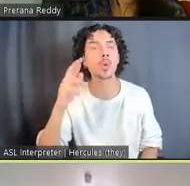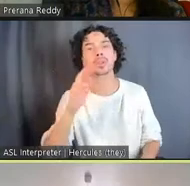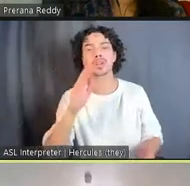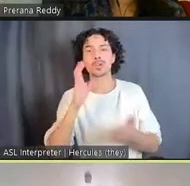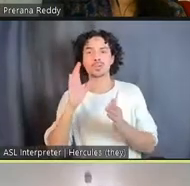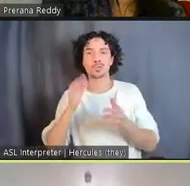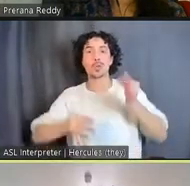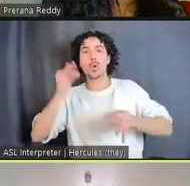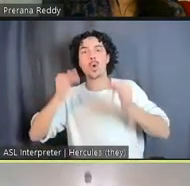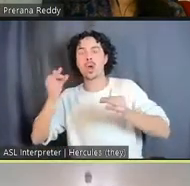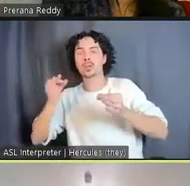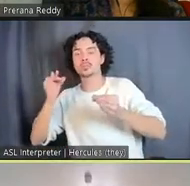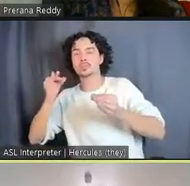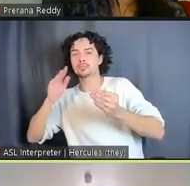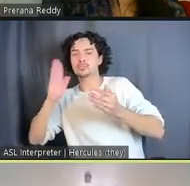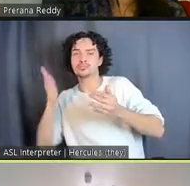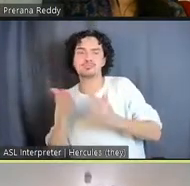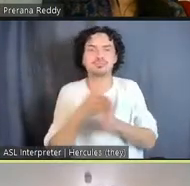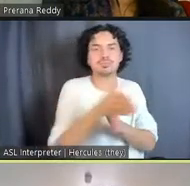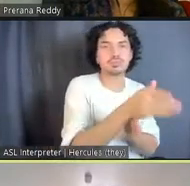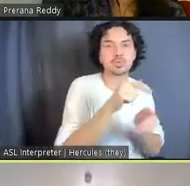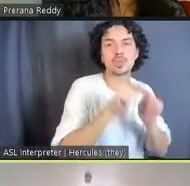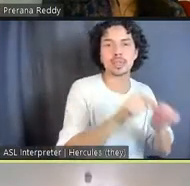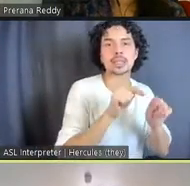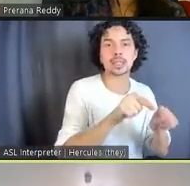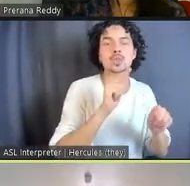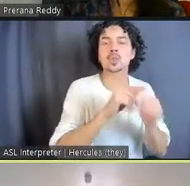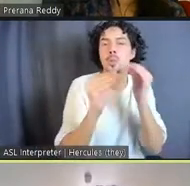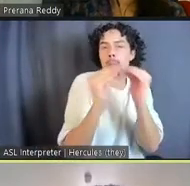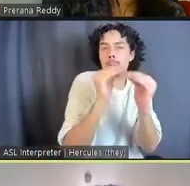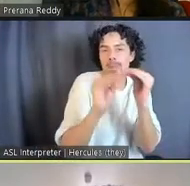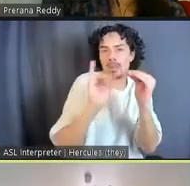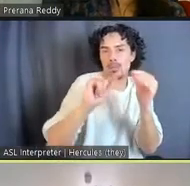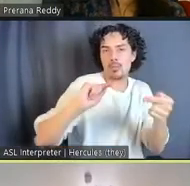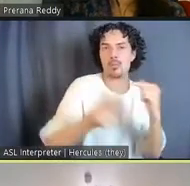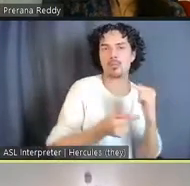space to have those dialogues, to repair that harm, and this space is dedicated to that, right?